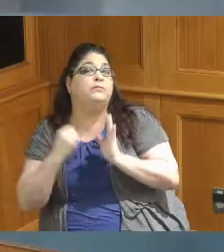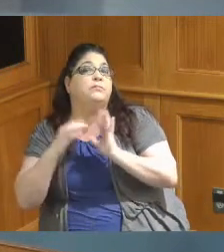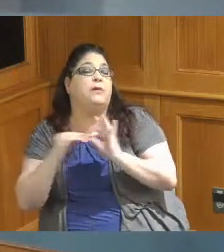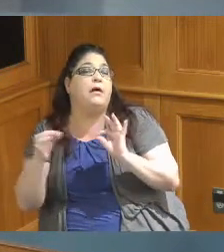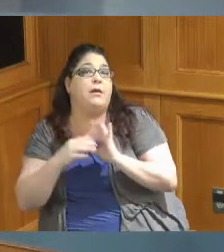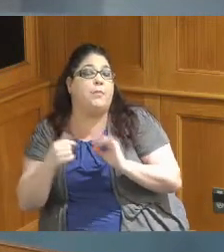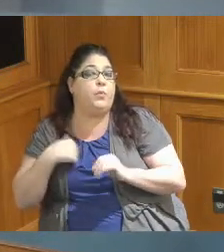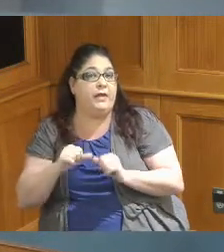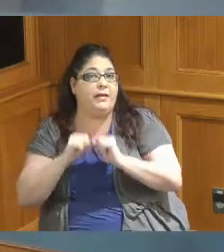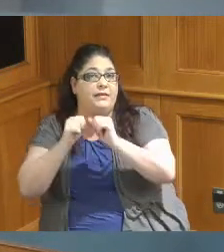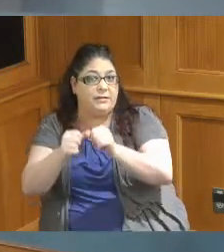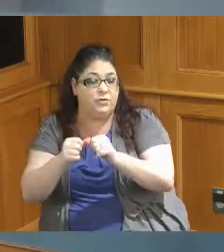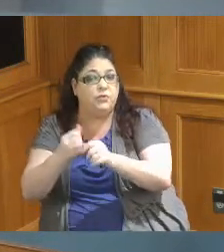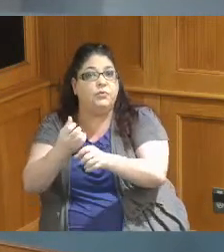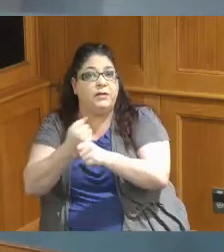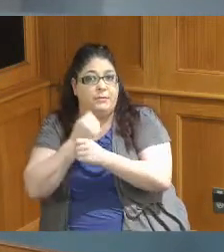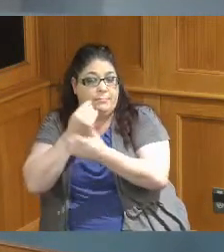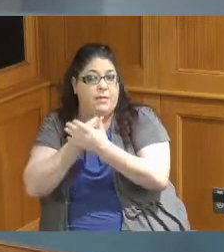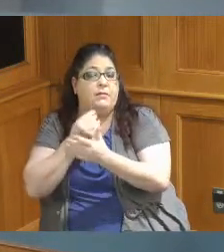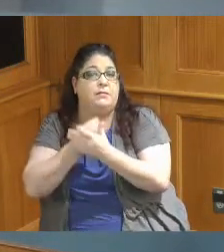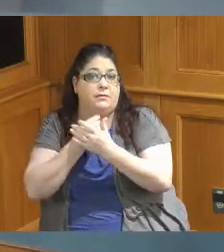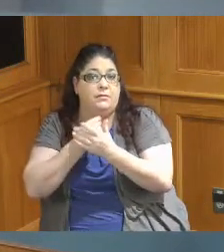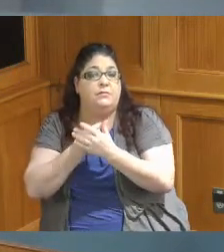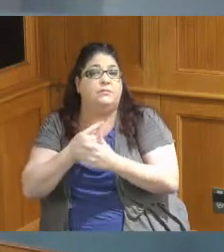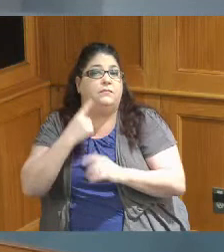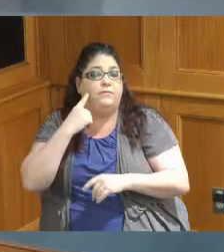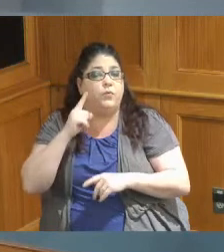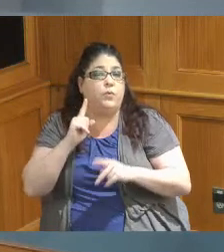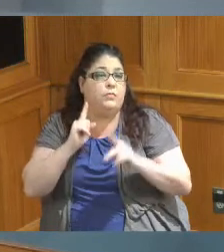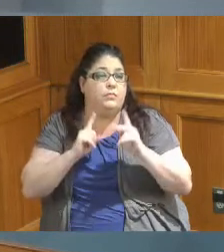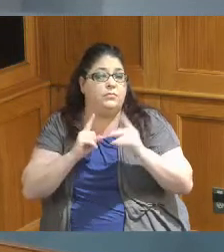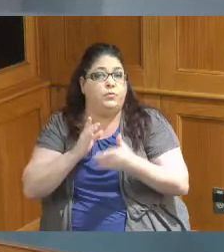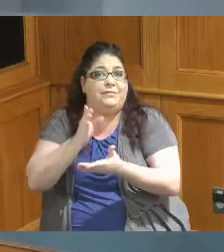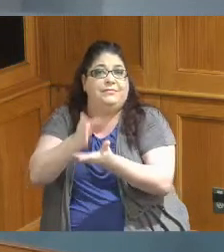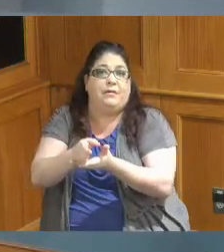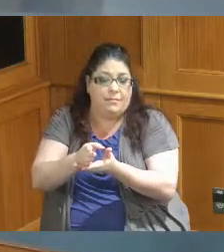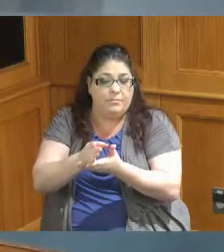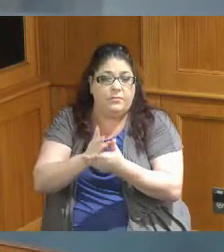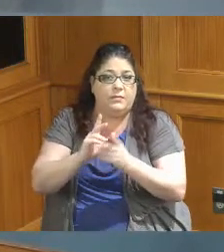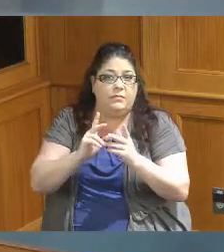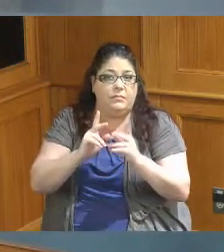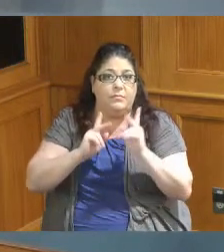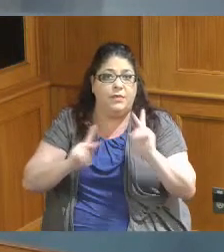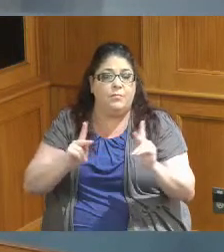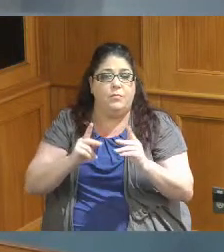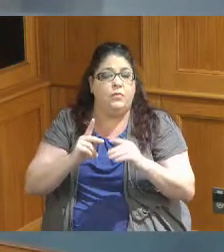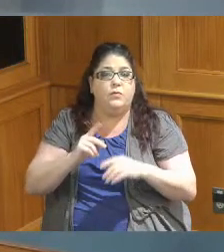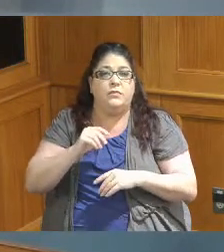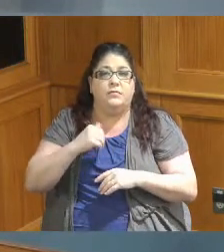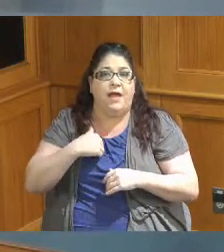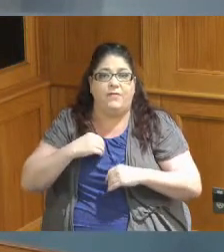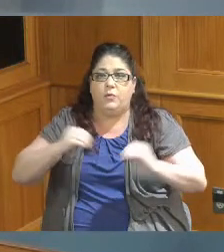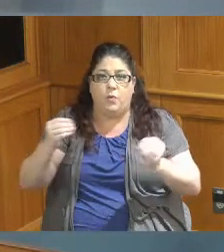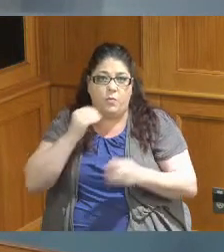we continue to get monies for homelessness and we still need more and need to do more so I'm glad